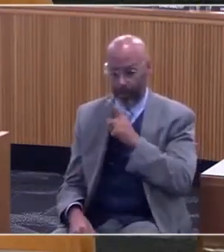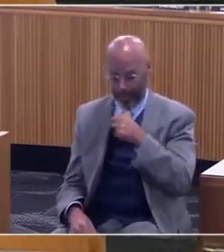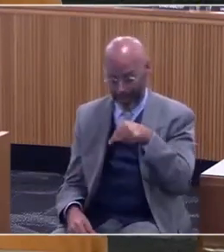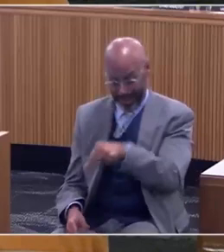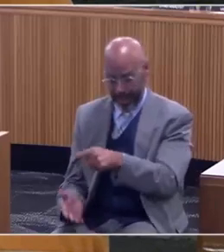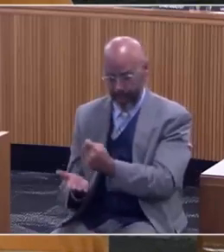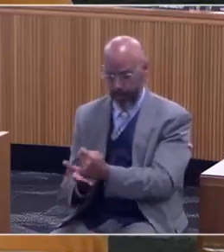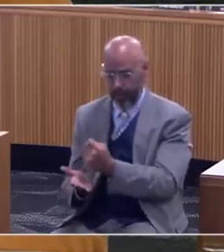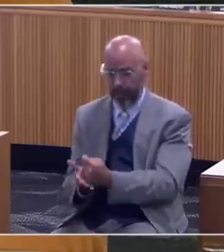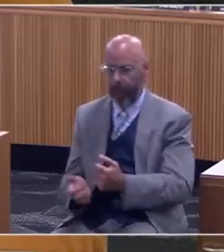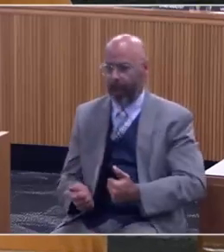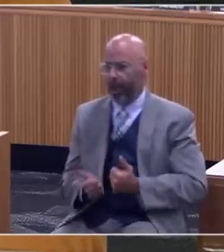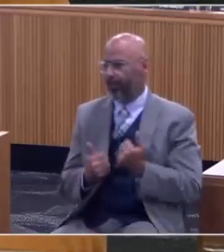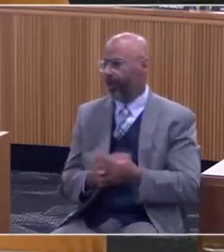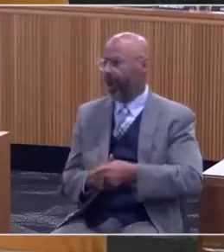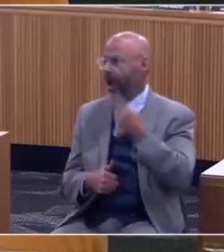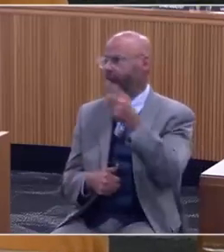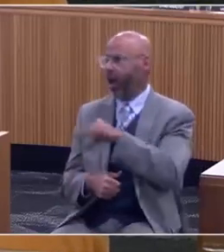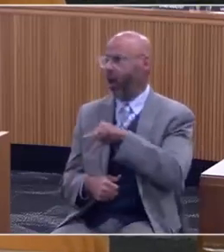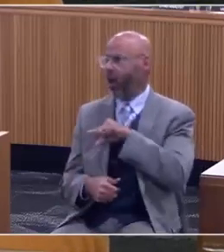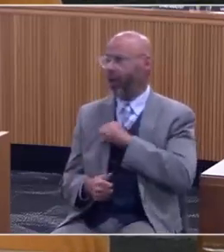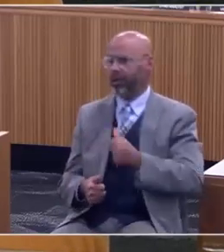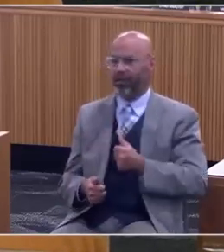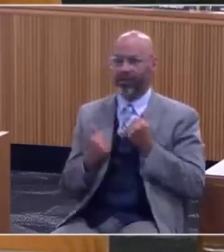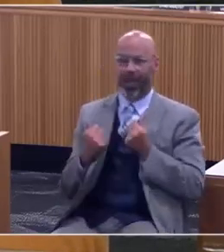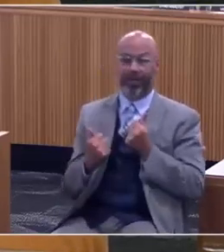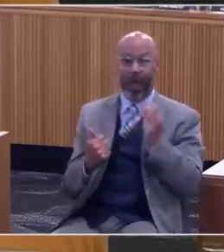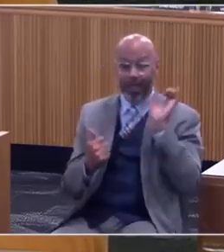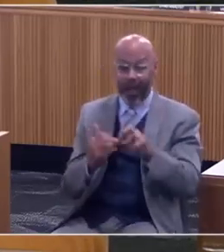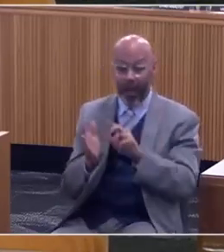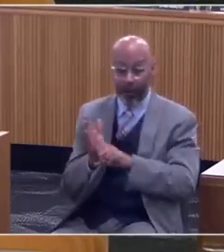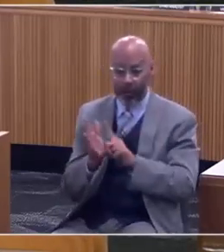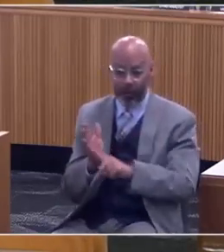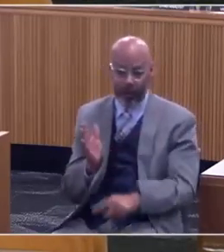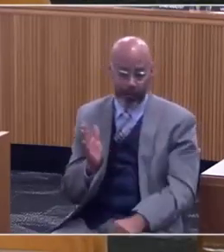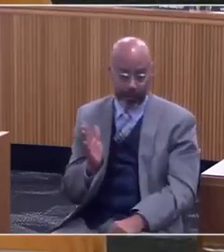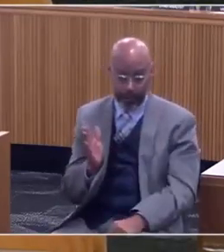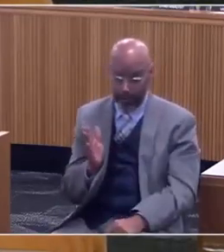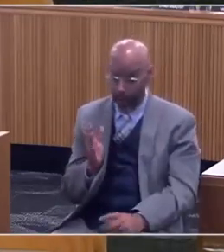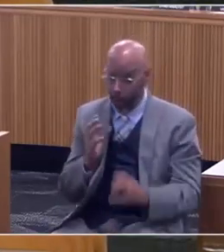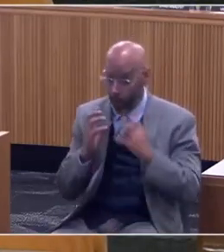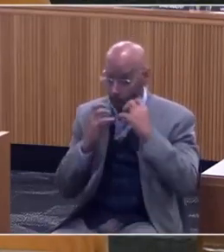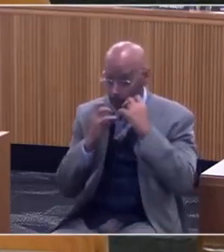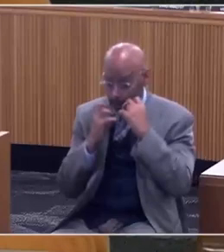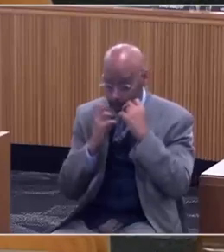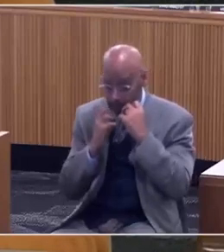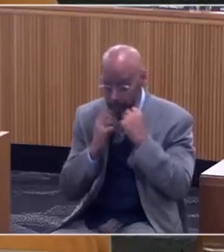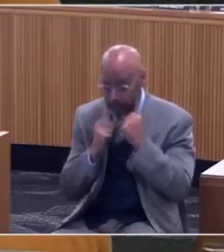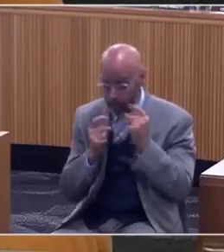am living a higher quality of life." That type of research is incredibly valuable in making determinations